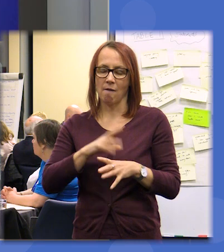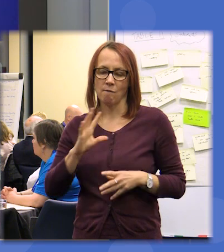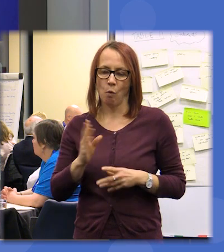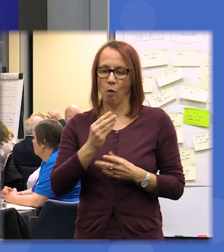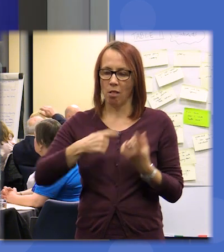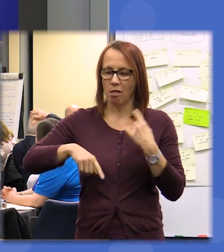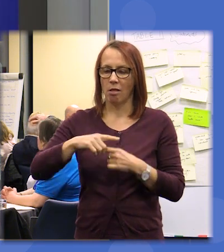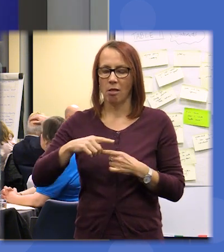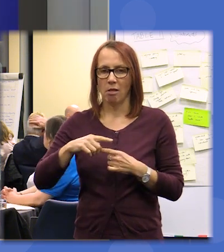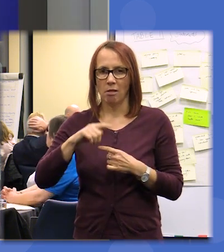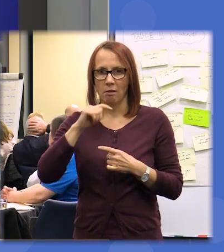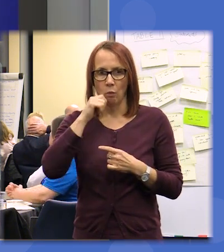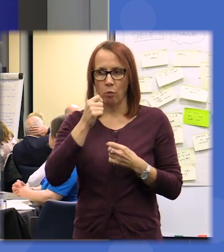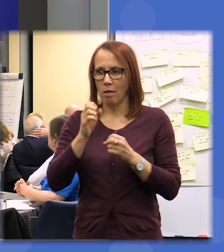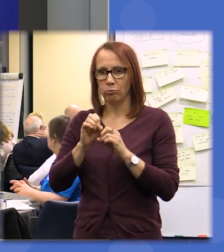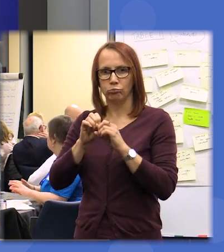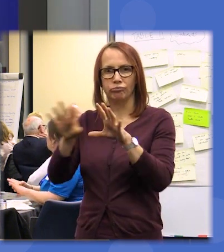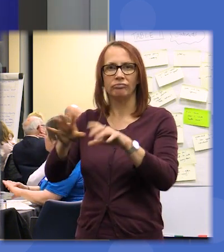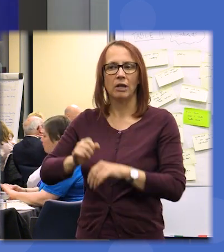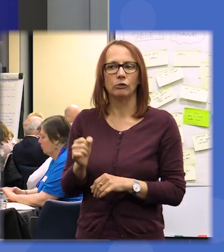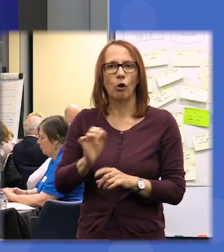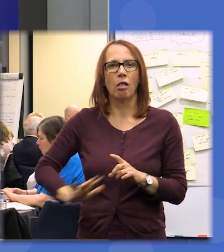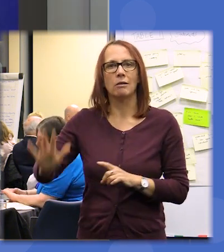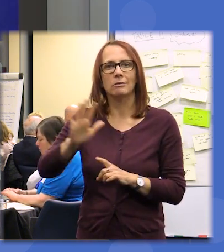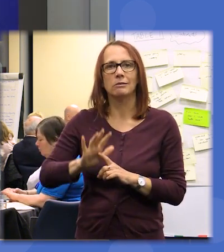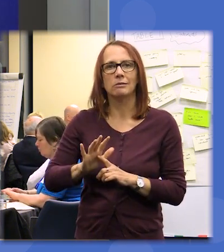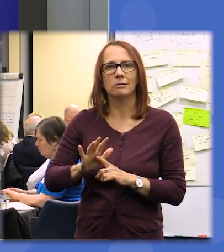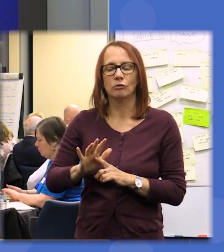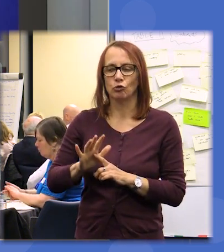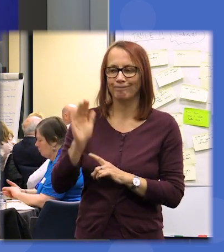will be taking it out to Scotland to really shout it from the rooftops about